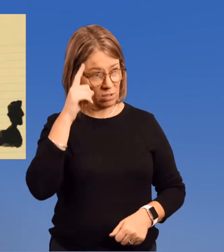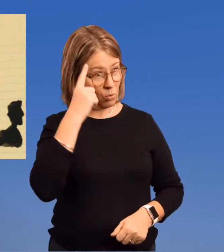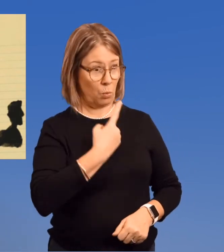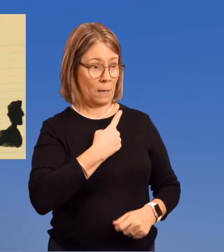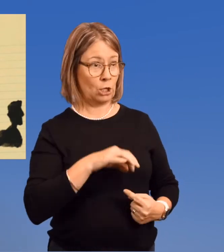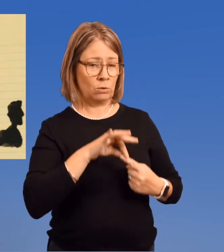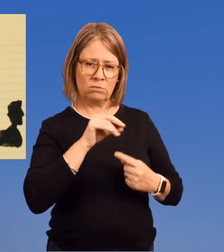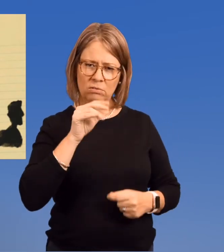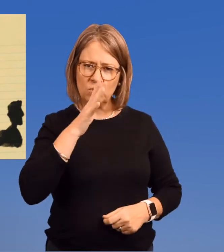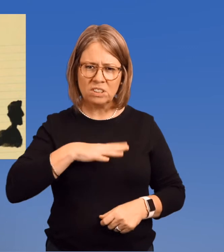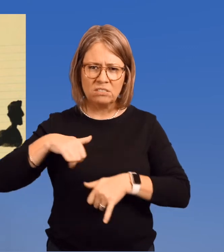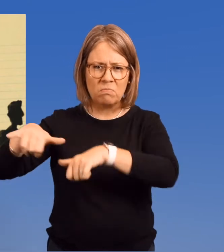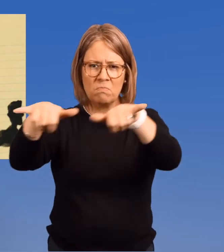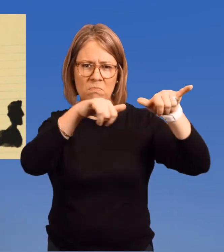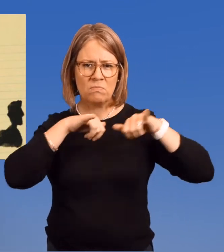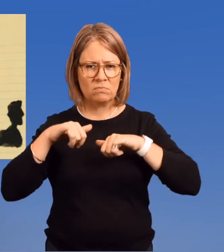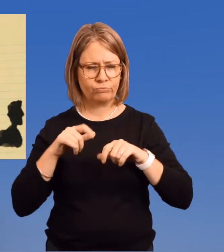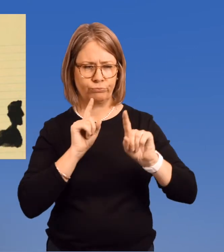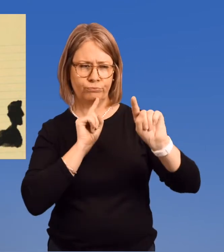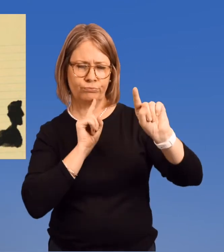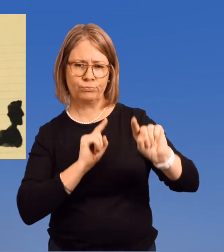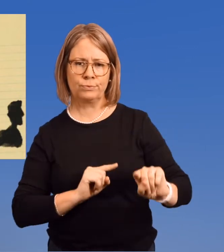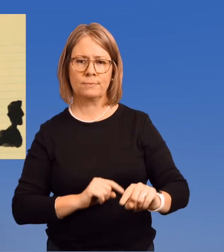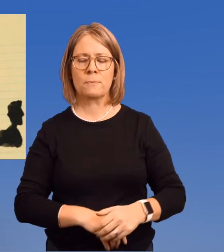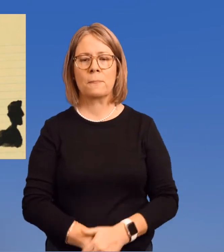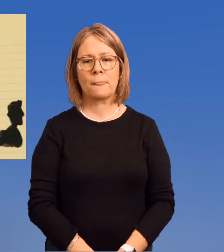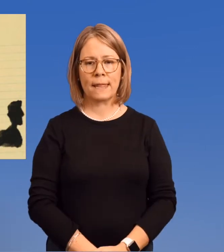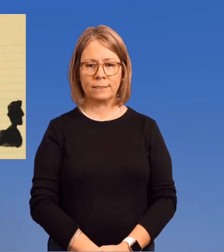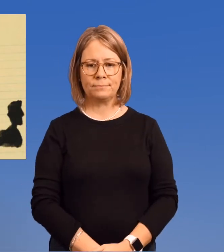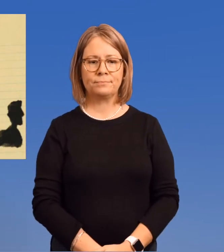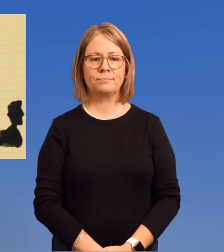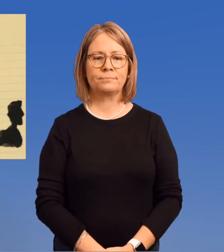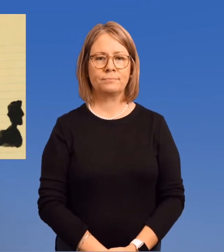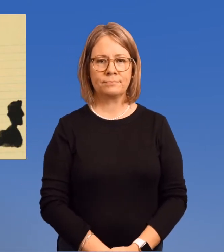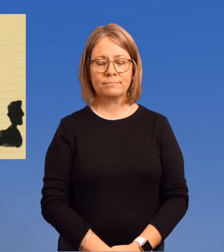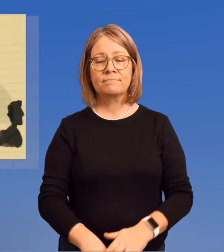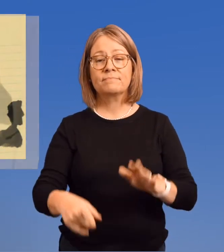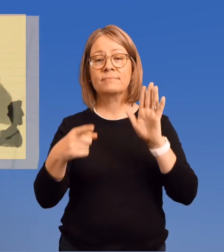(She knew she was not unique. She knew that all women have a shared experience so she made sure her responses spoke for all.)